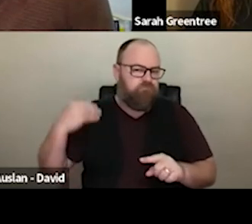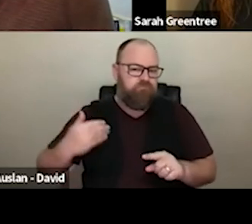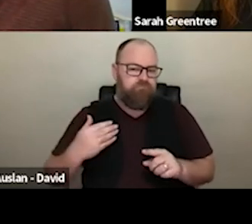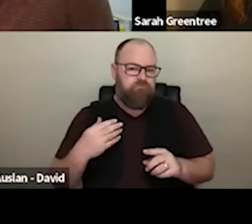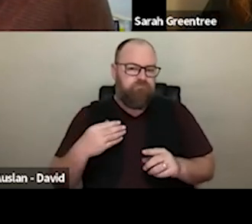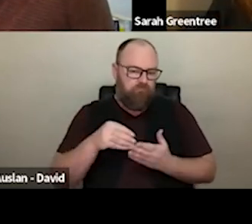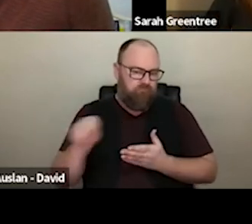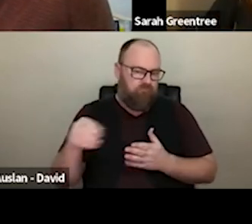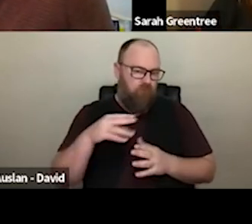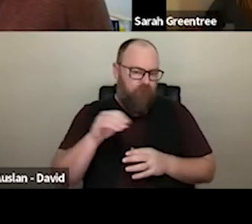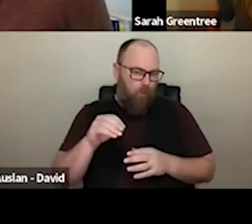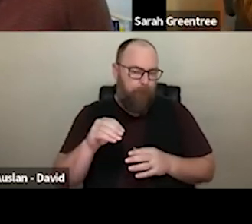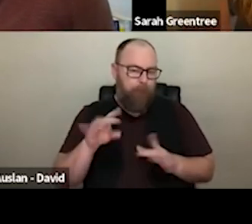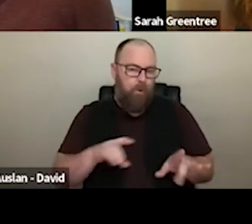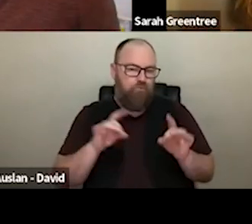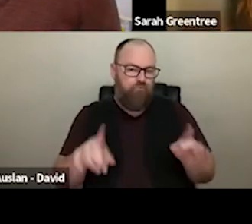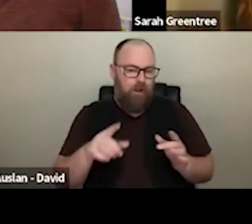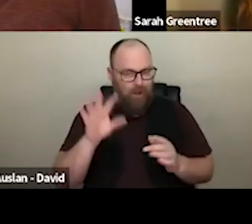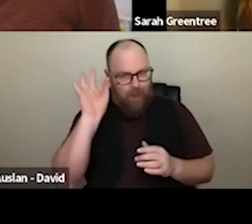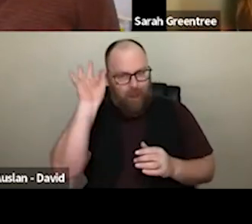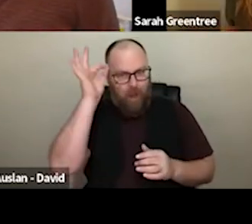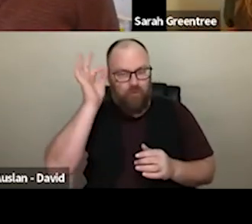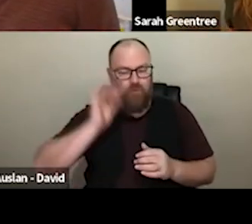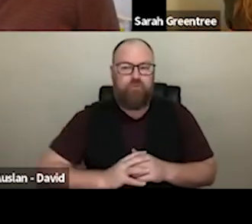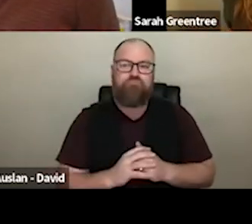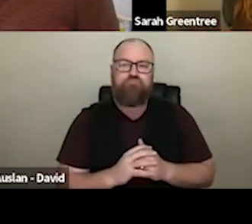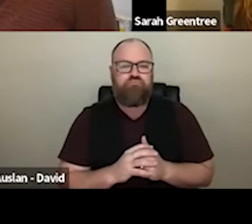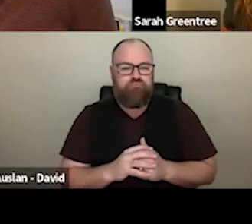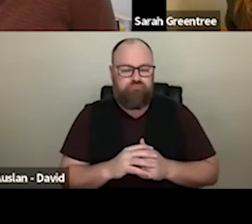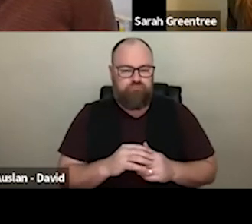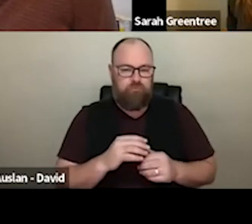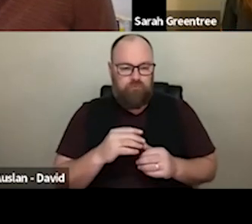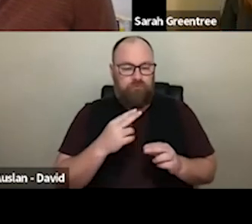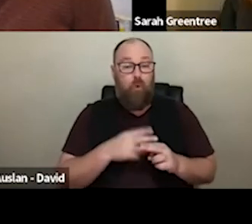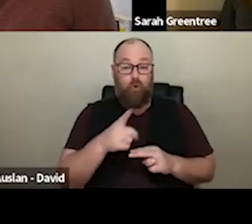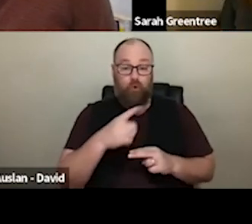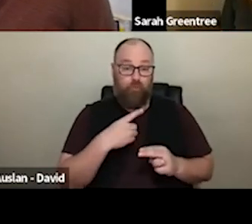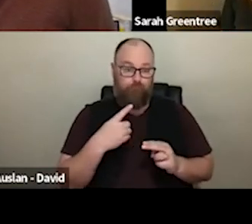by the Australia Council to be eligible for you Funding, however, you do need to show